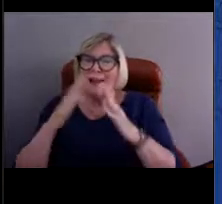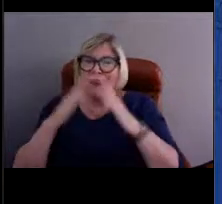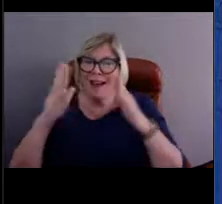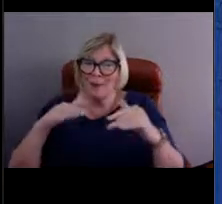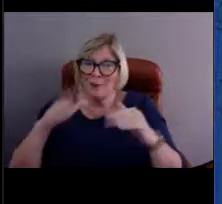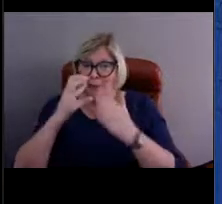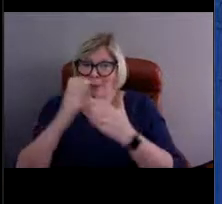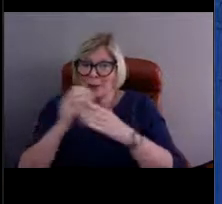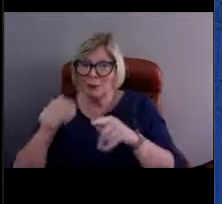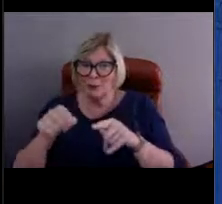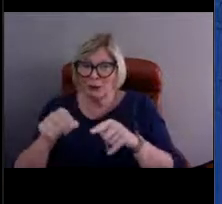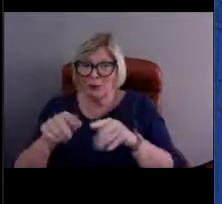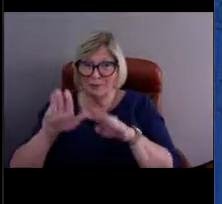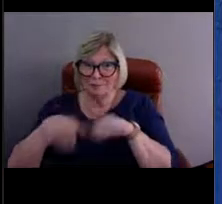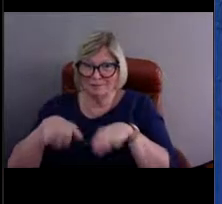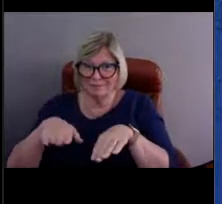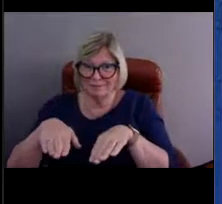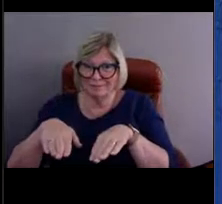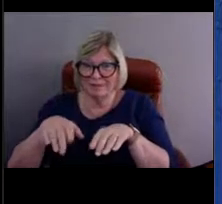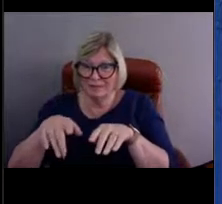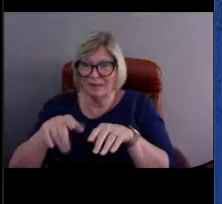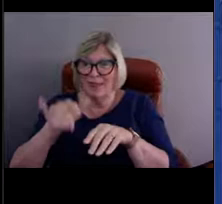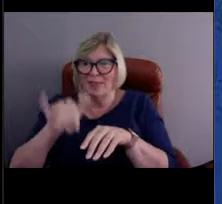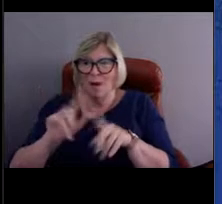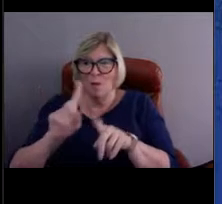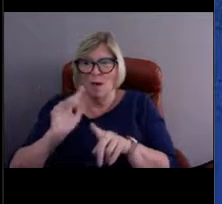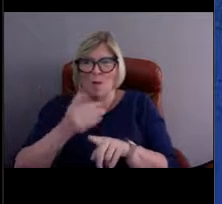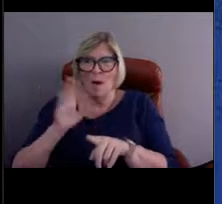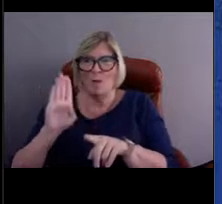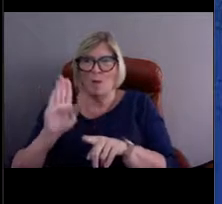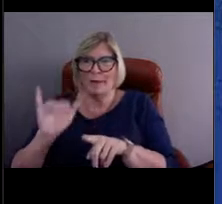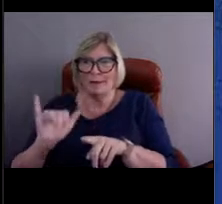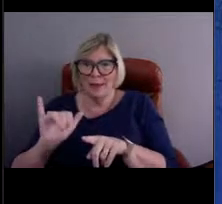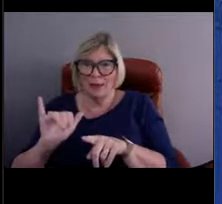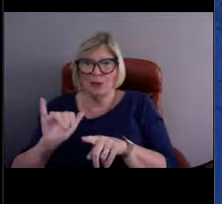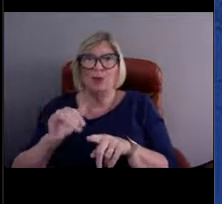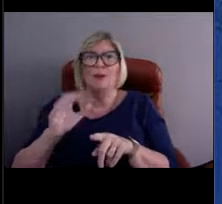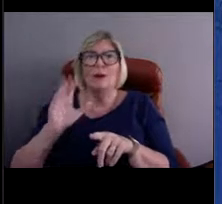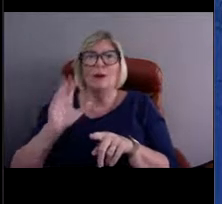That's the location of the Buoy Center where we load most of this equipment onto trucks.